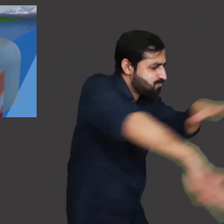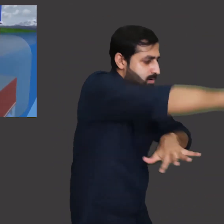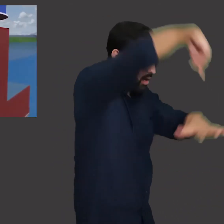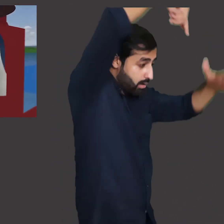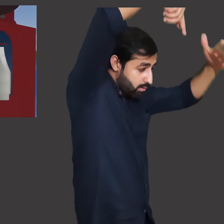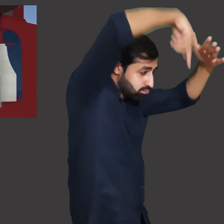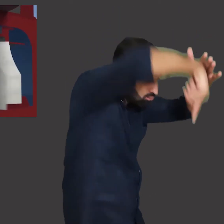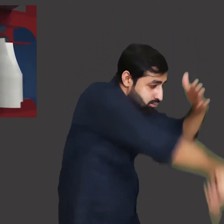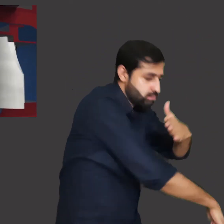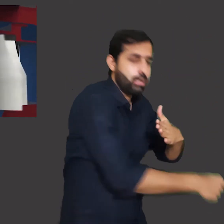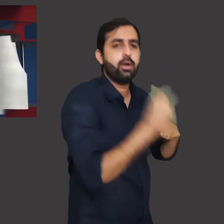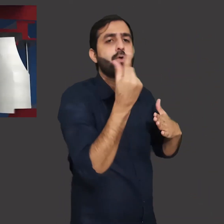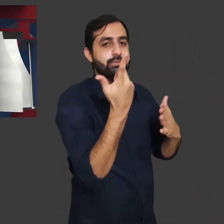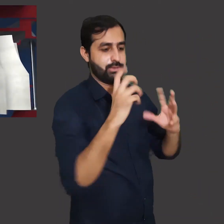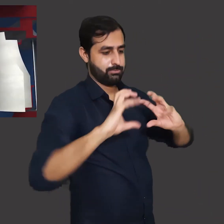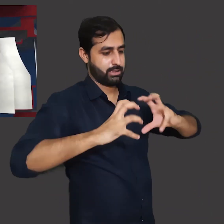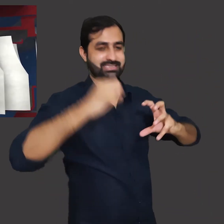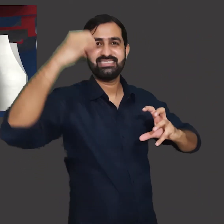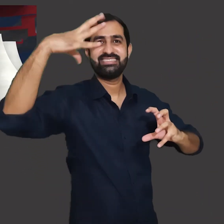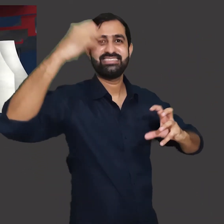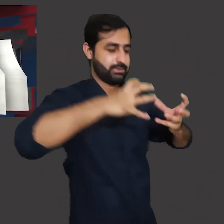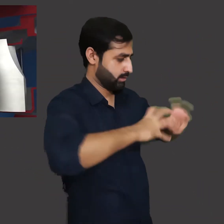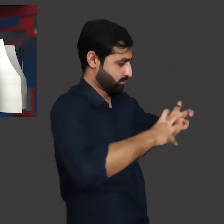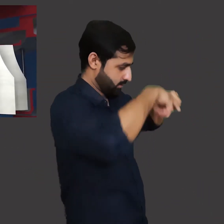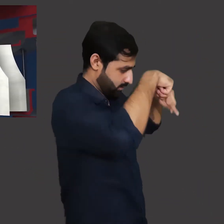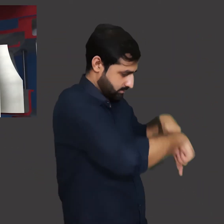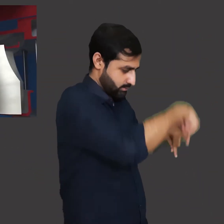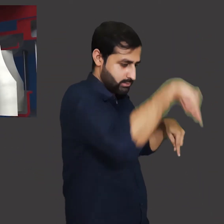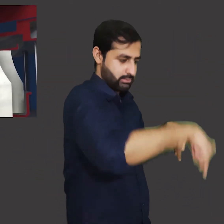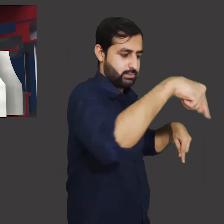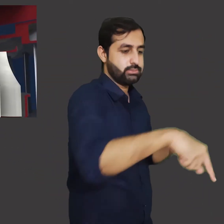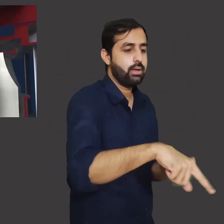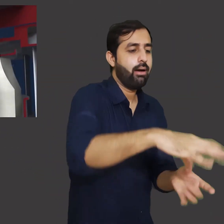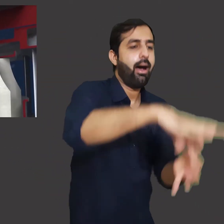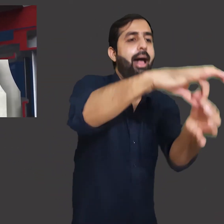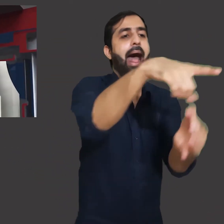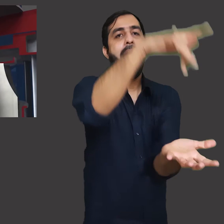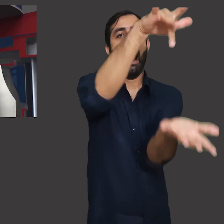Reservoirs are built on reverse or water bodies, which is used for the storage and regulation of water.